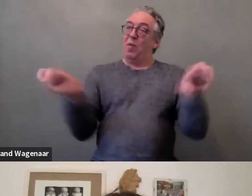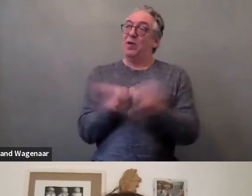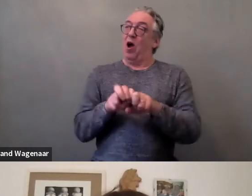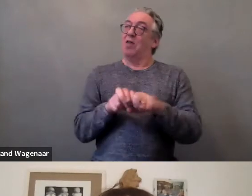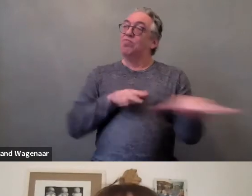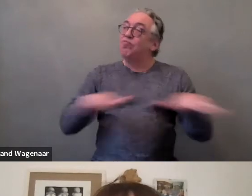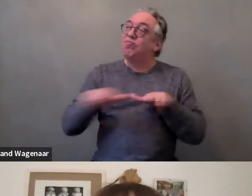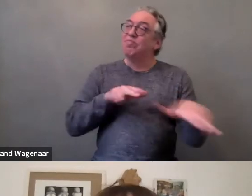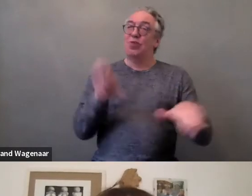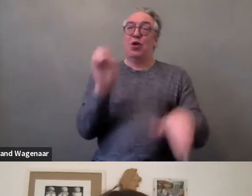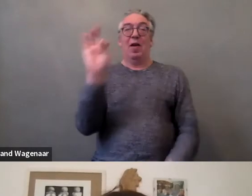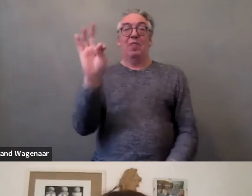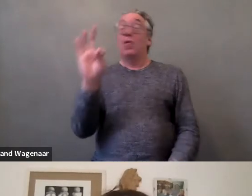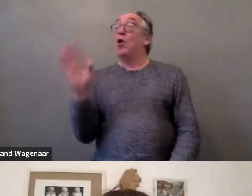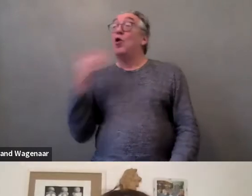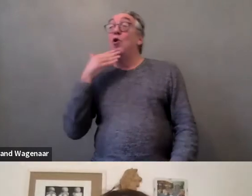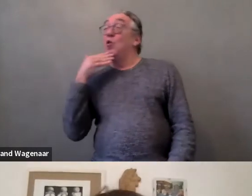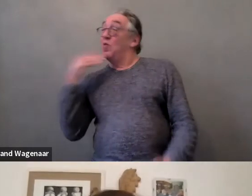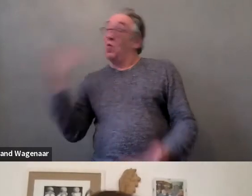Good morning, Ana, thank you very much.